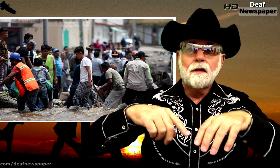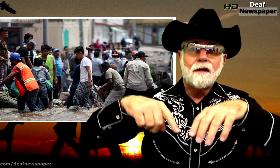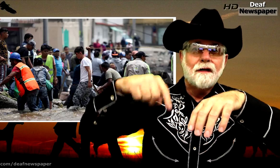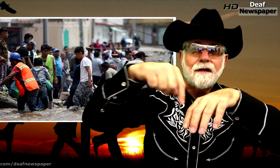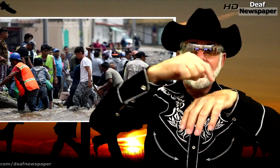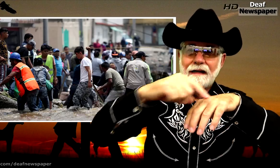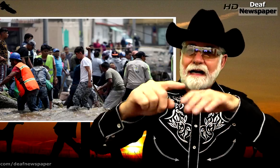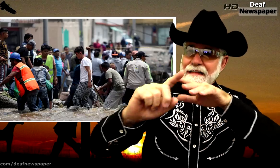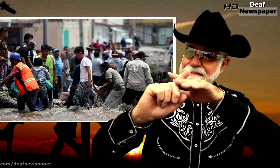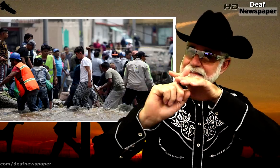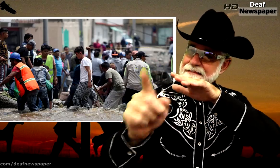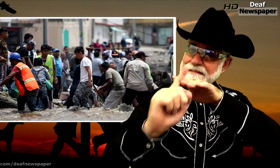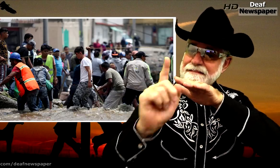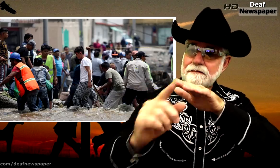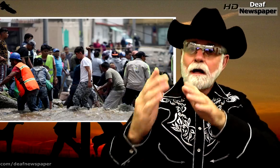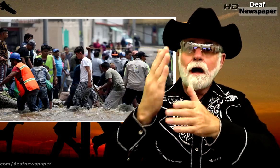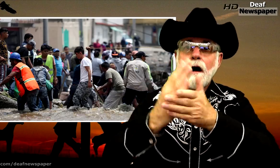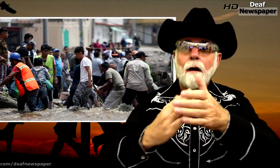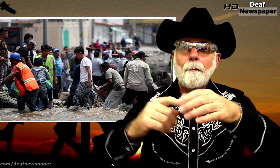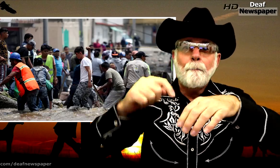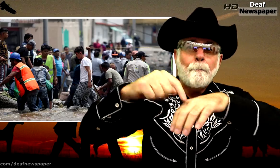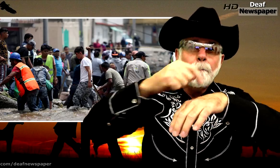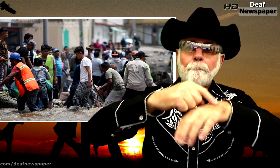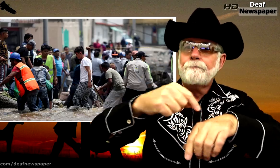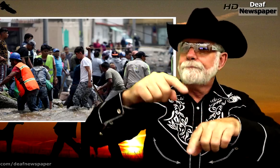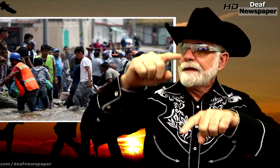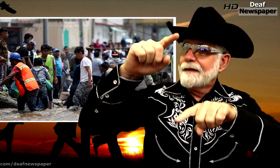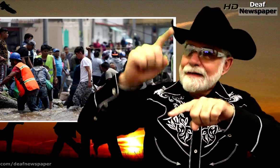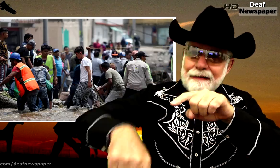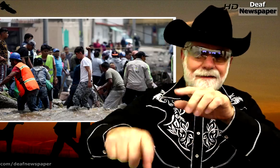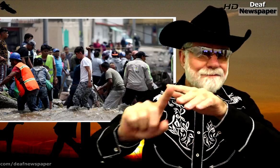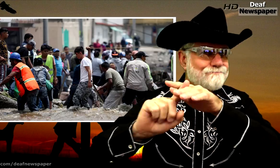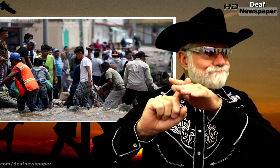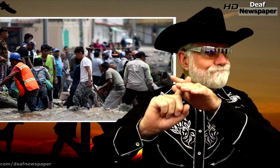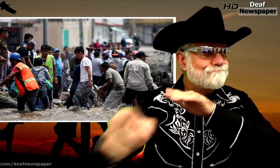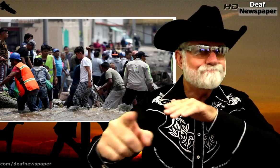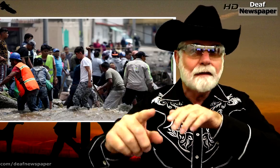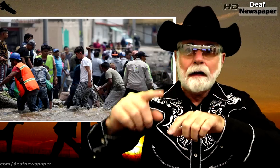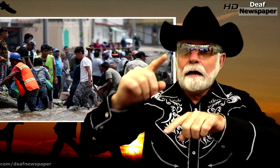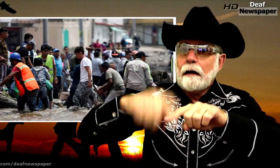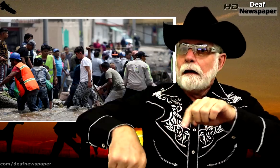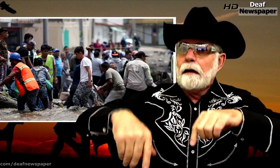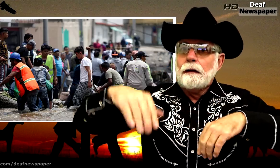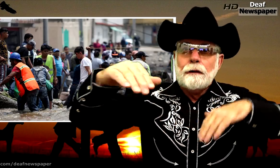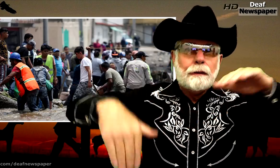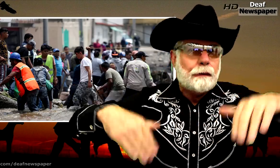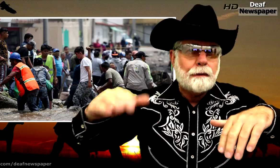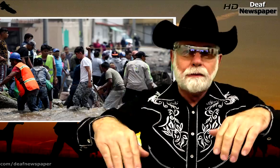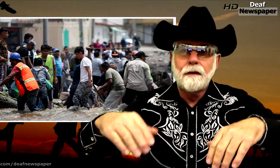The flood water came through the hospital. People were trying to escape, some can’t escape…they can’t swim.